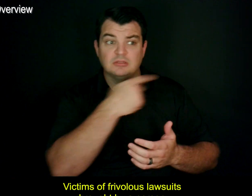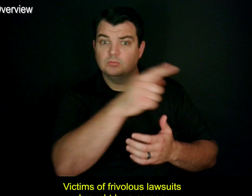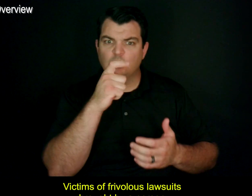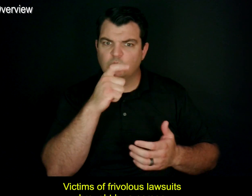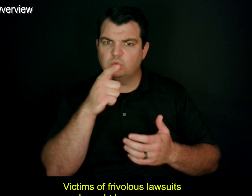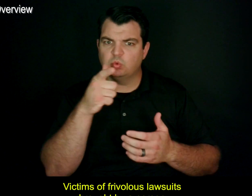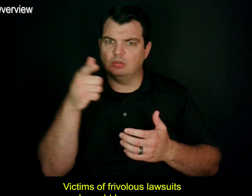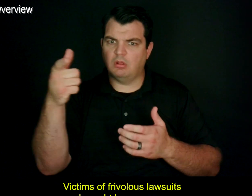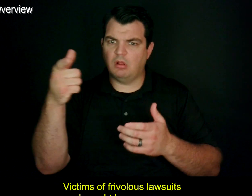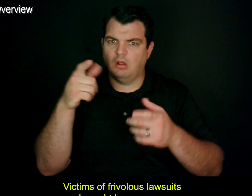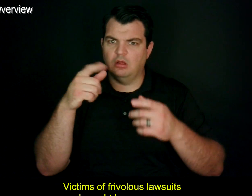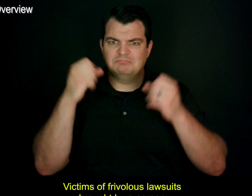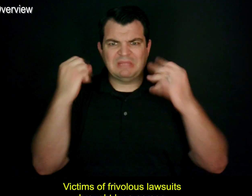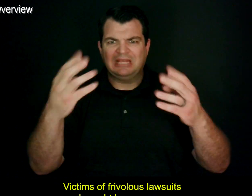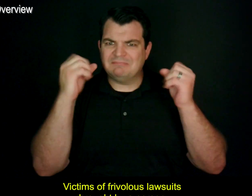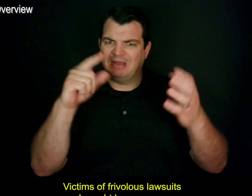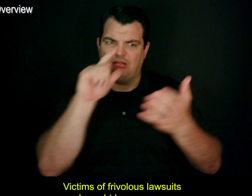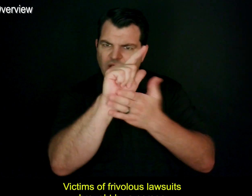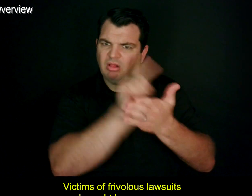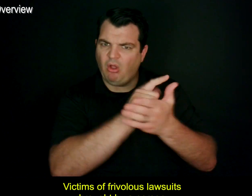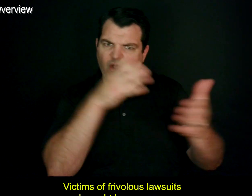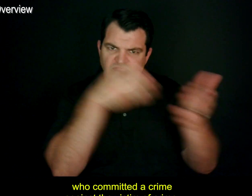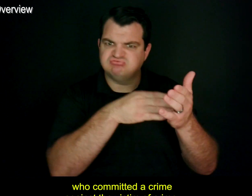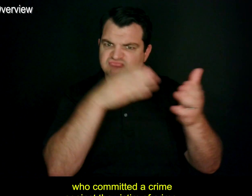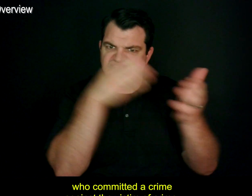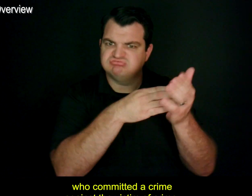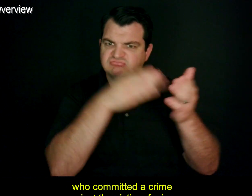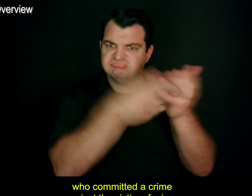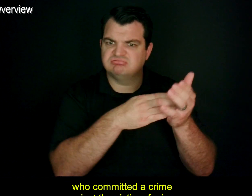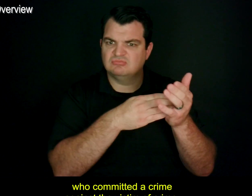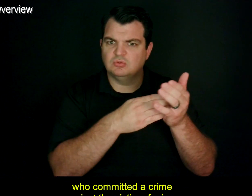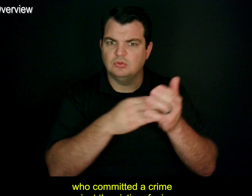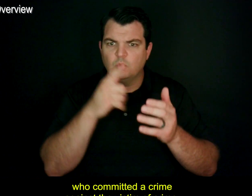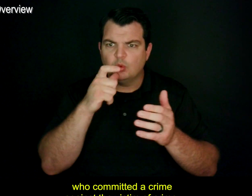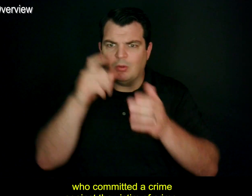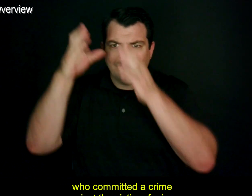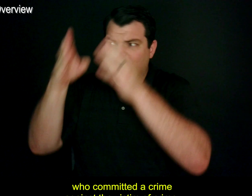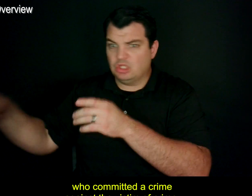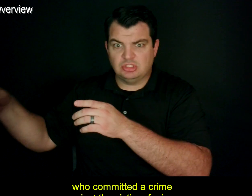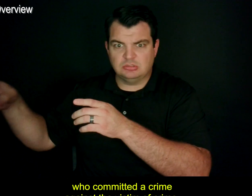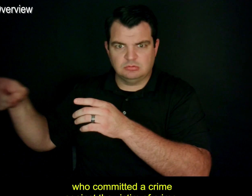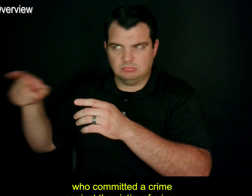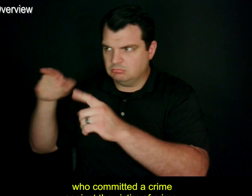Victims of frivolous lawsuits brought by a person who committed a crime against the victim of crime.